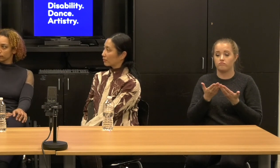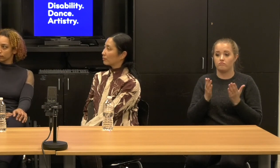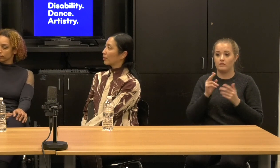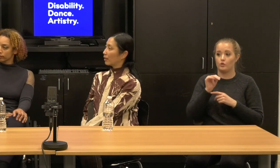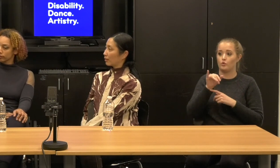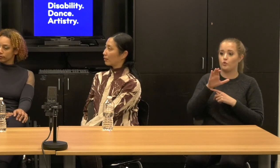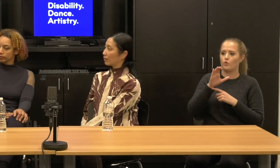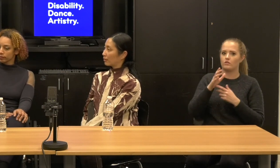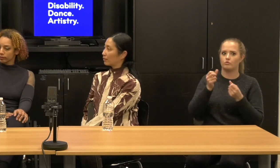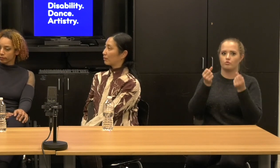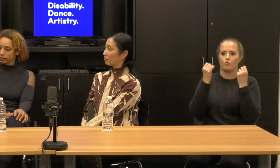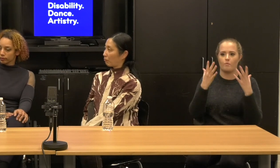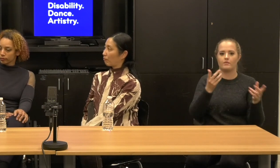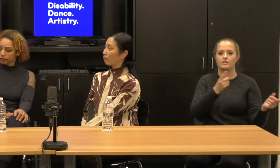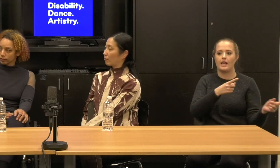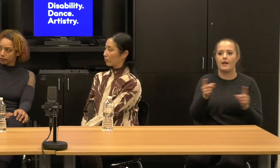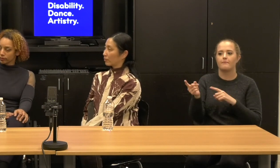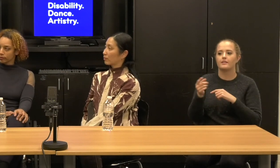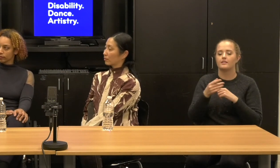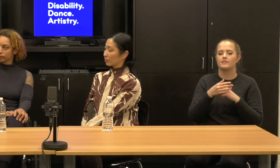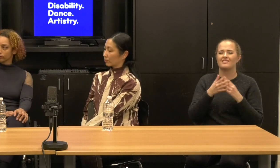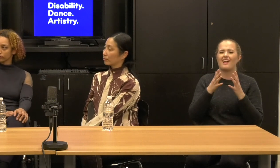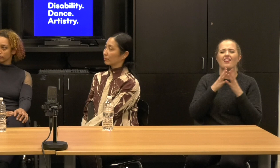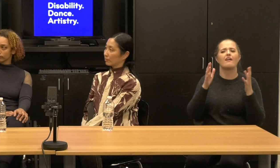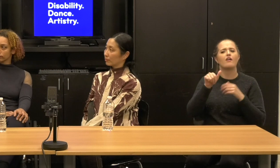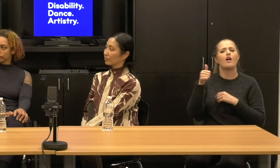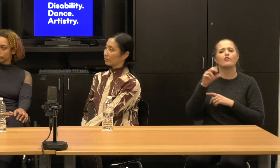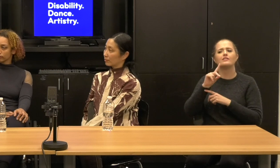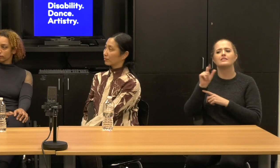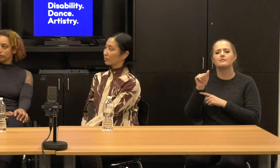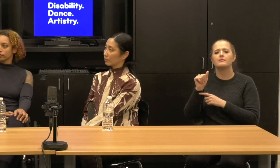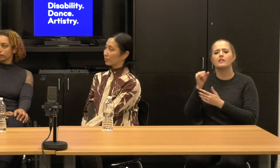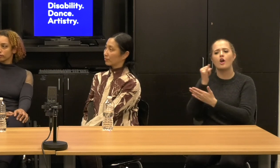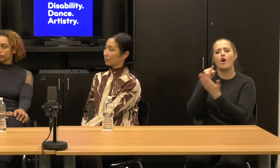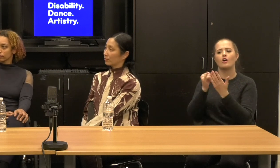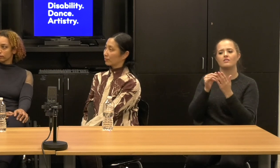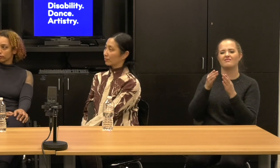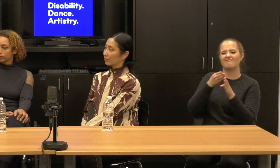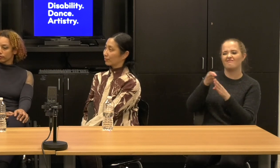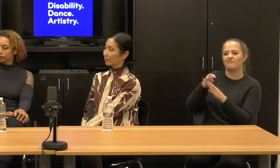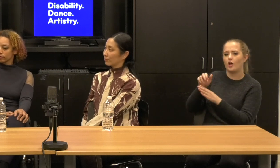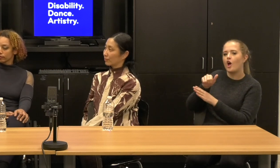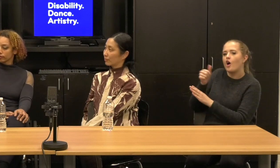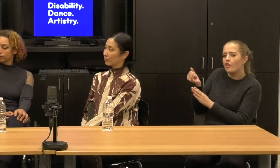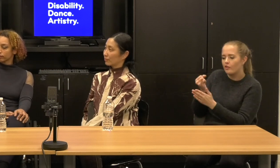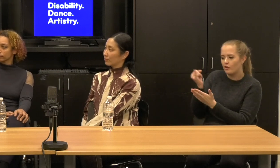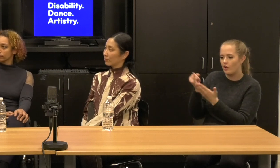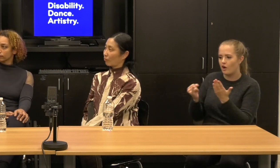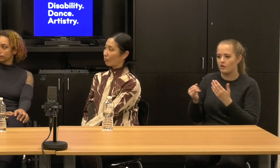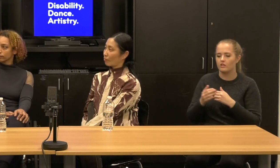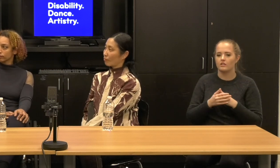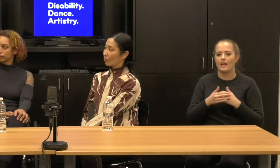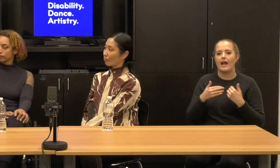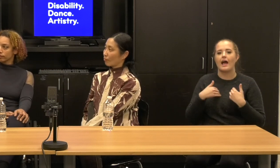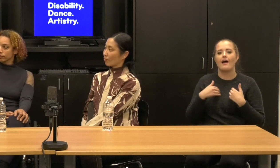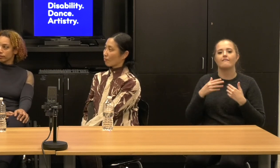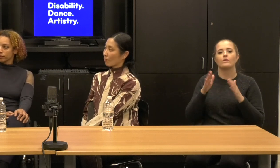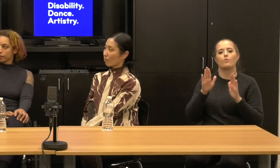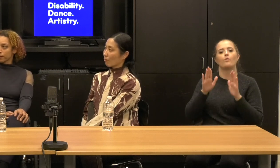I mean, there are, there's a lot of disability artistry and other disciplines, but um, you know, there's wonderful theater happening, but disability dance, I mean, I'm, part of